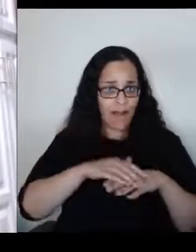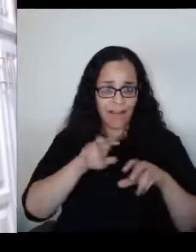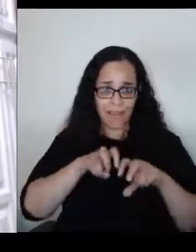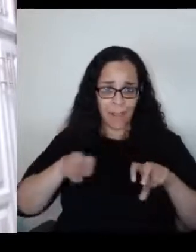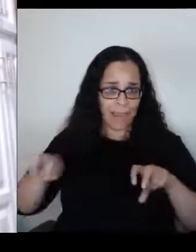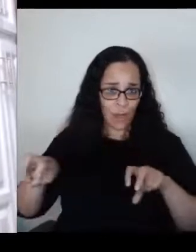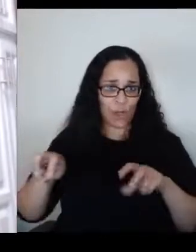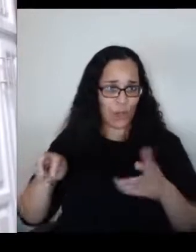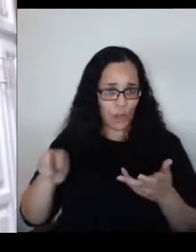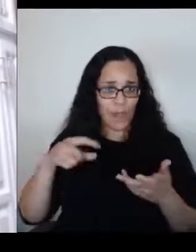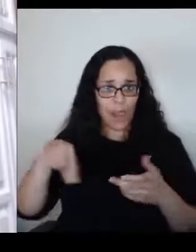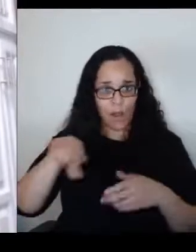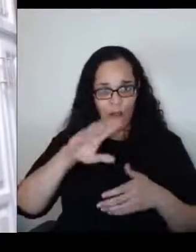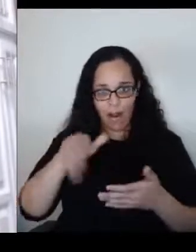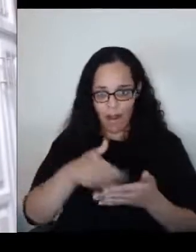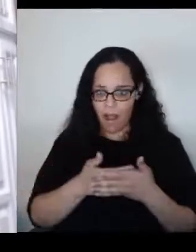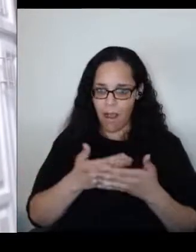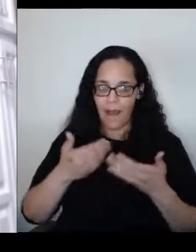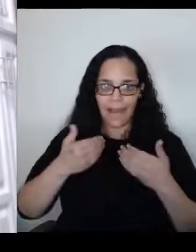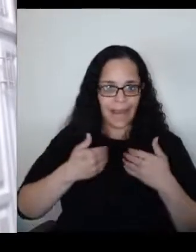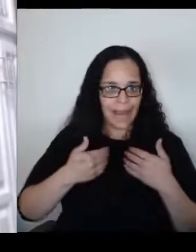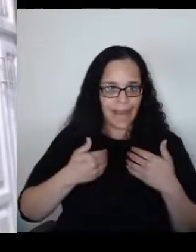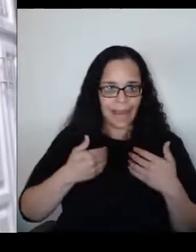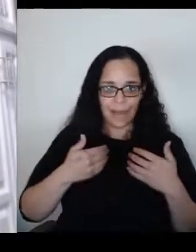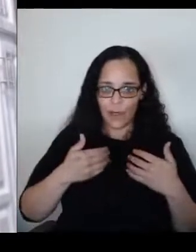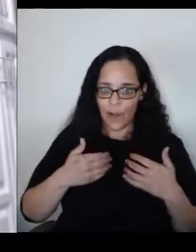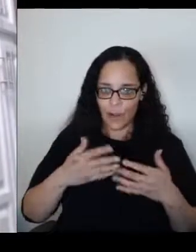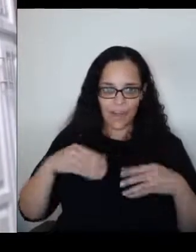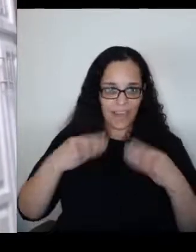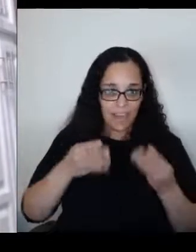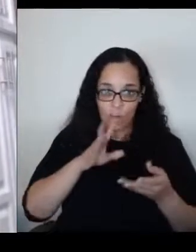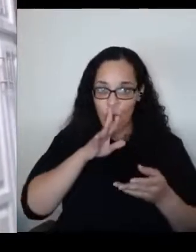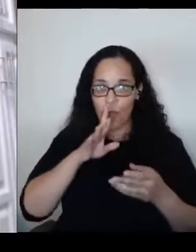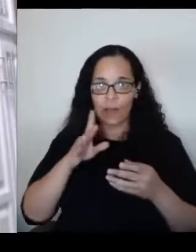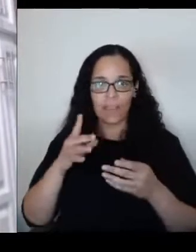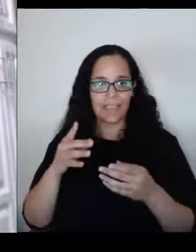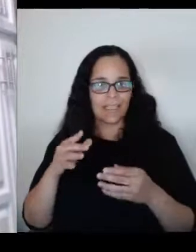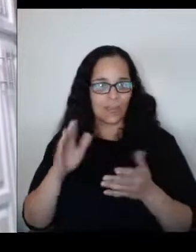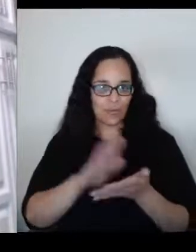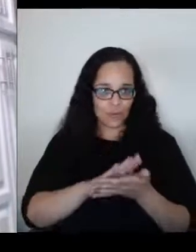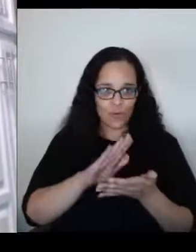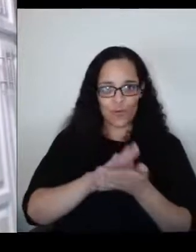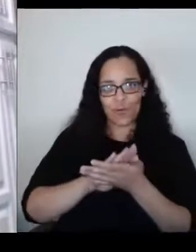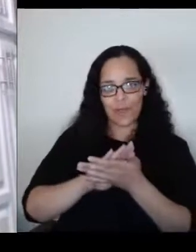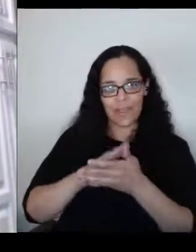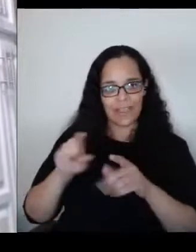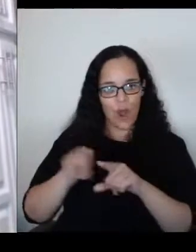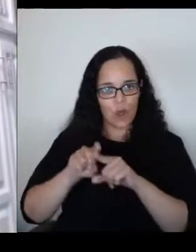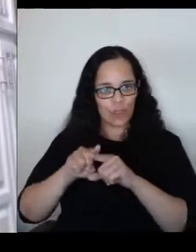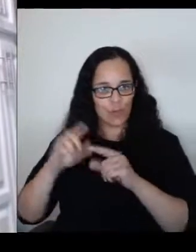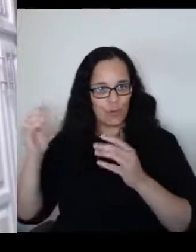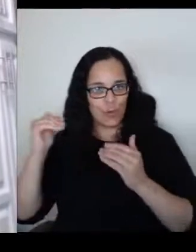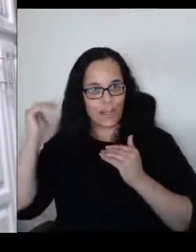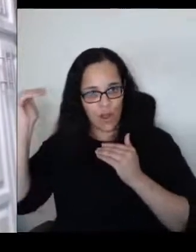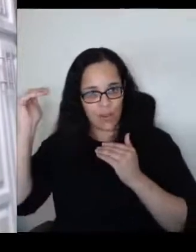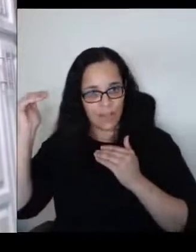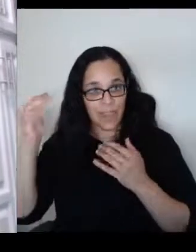gives talks to schoolkids and adults but I'm still afraid. I'm still afraid.